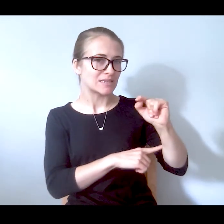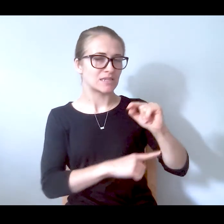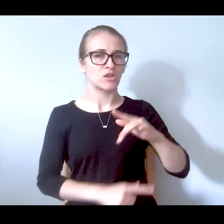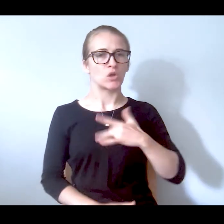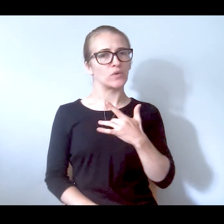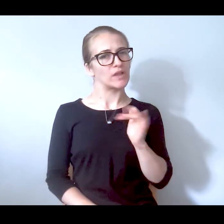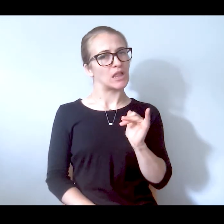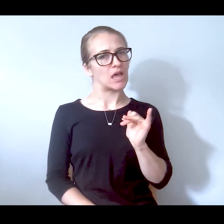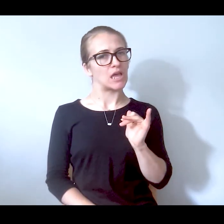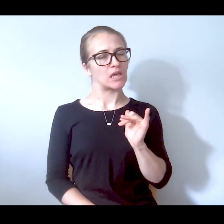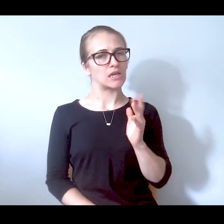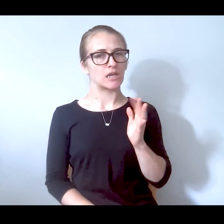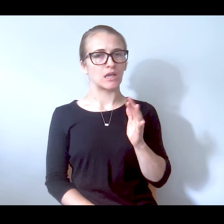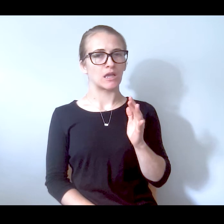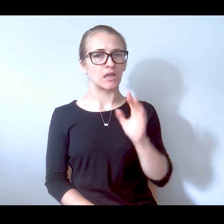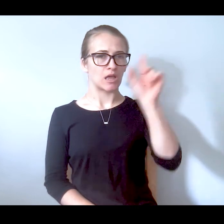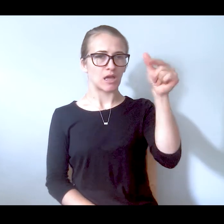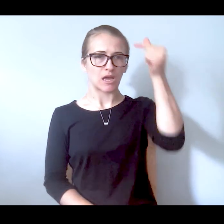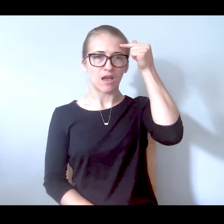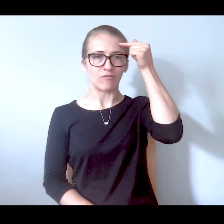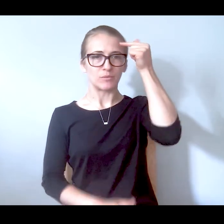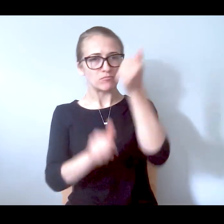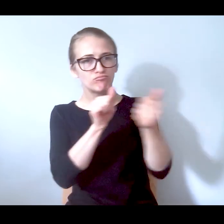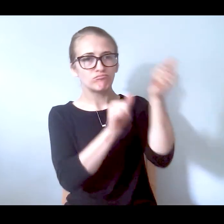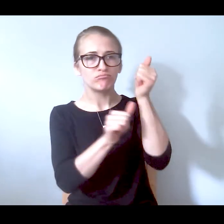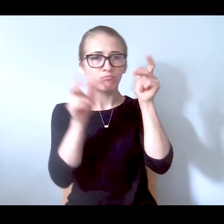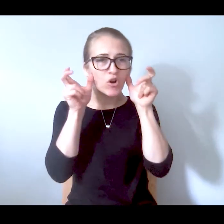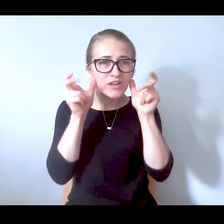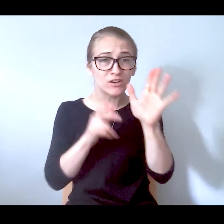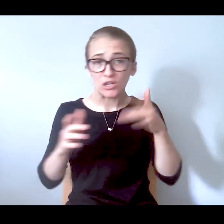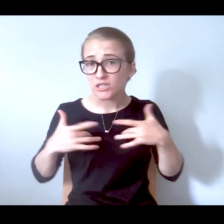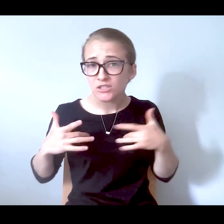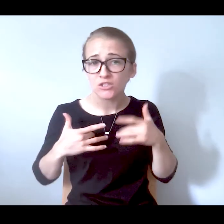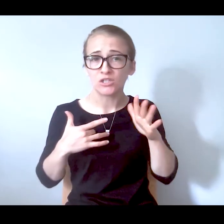like government officials are hearing your concern